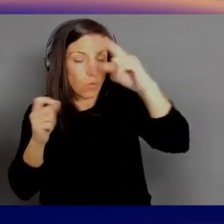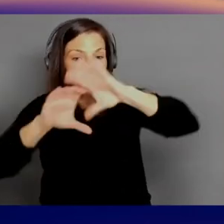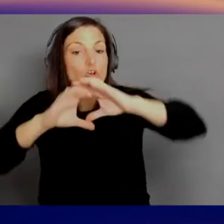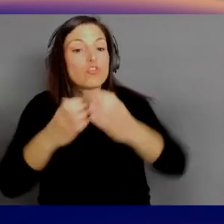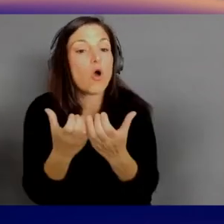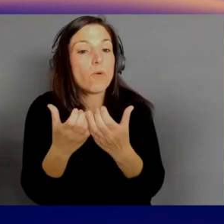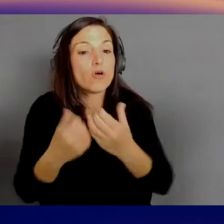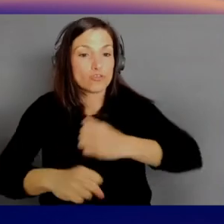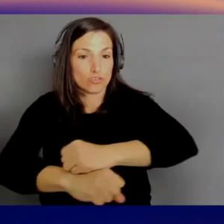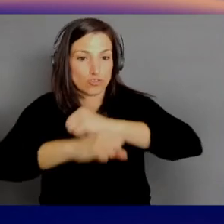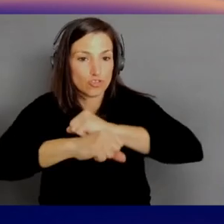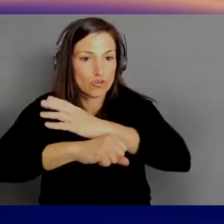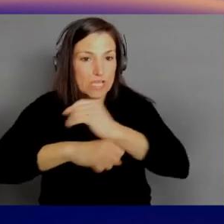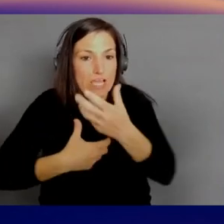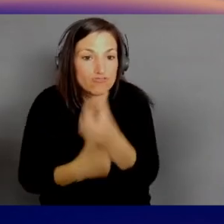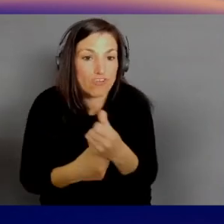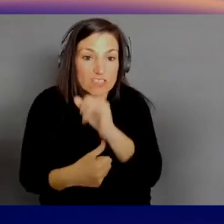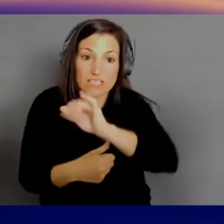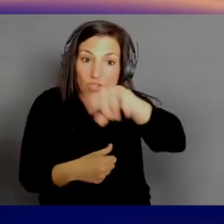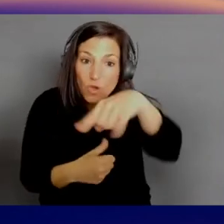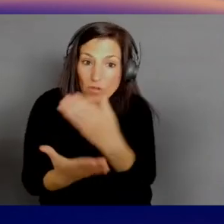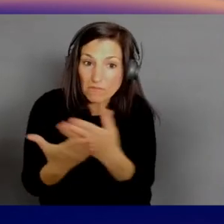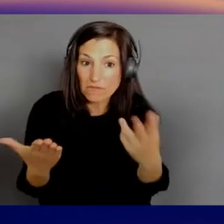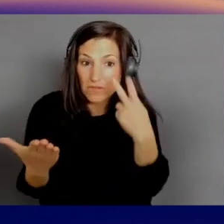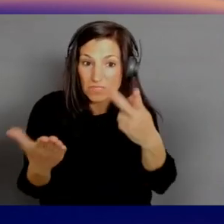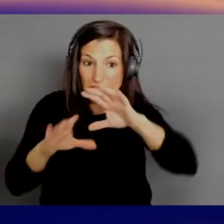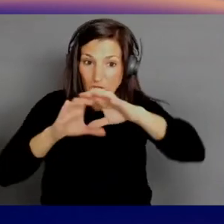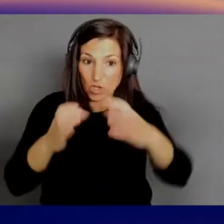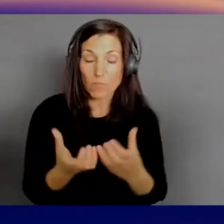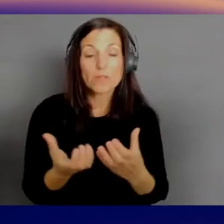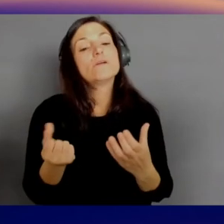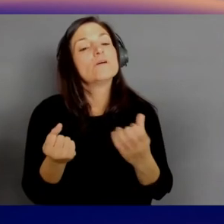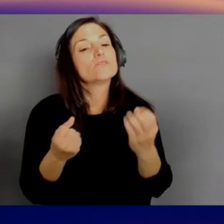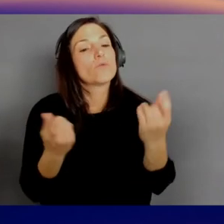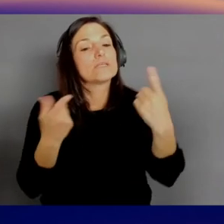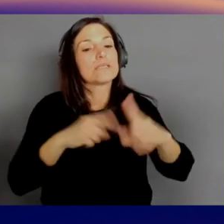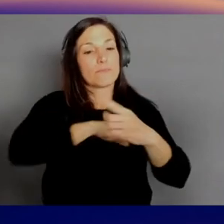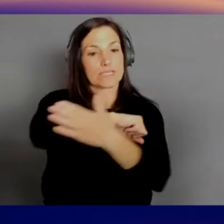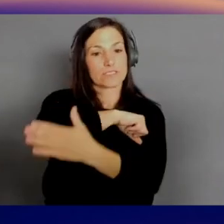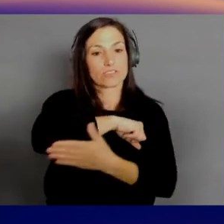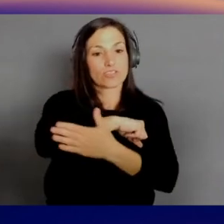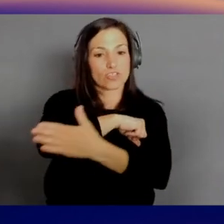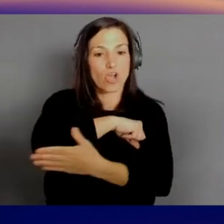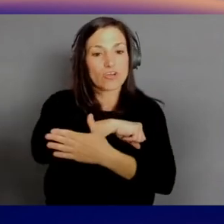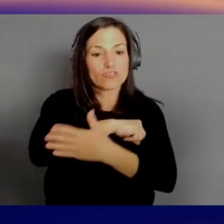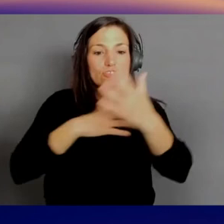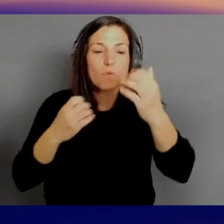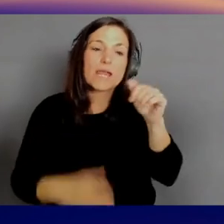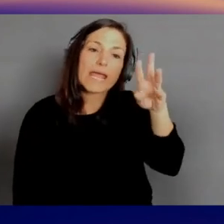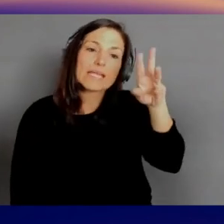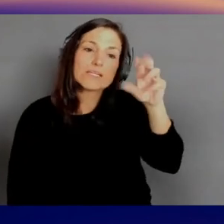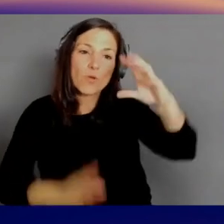countries want essentially GovCloud, AWS GovCloud, but they want it smaller, faster, cheaper,